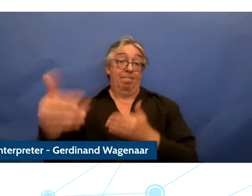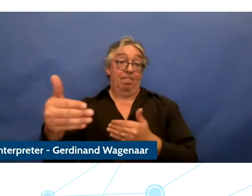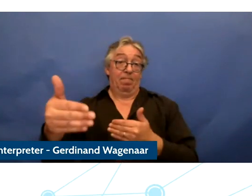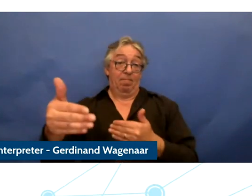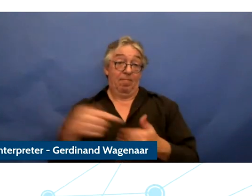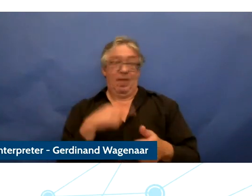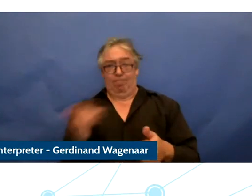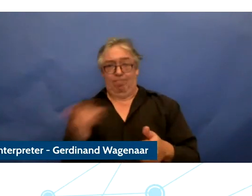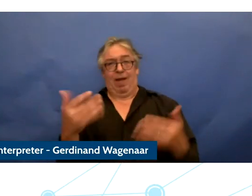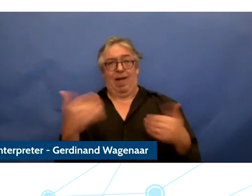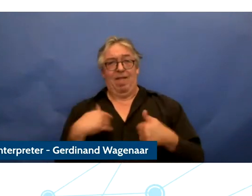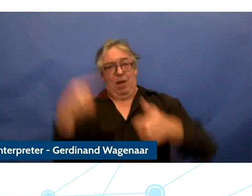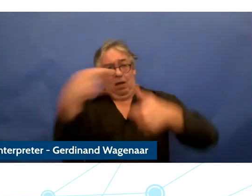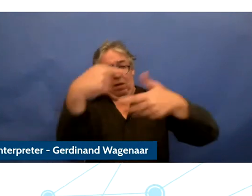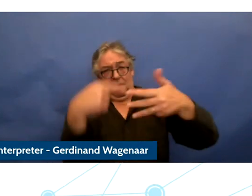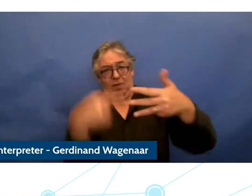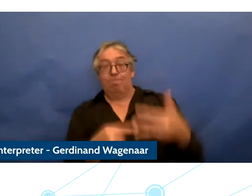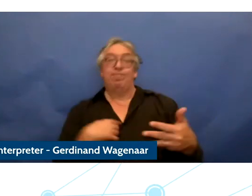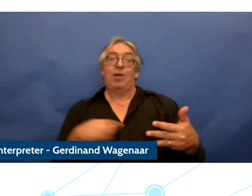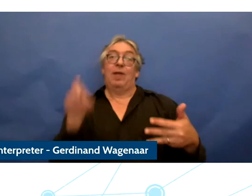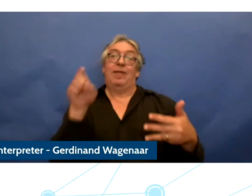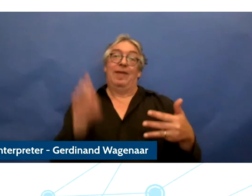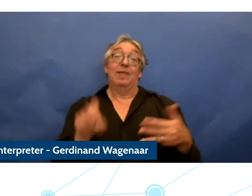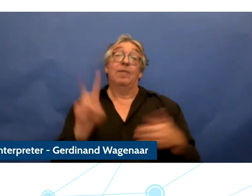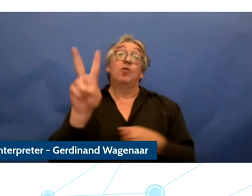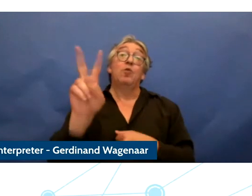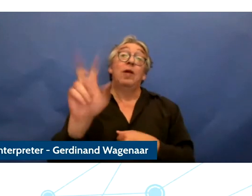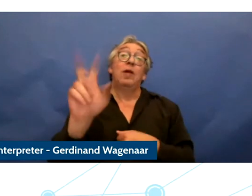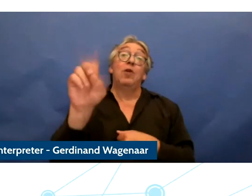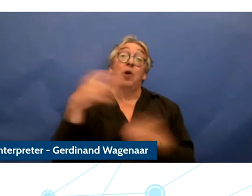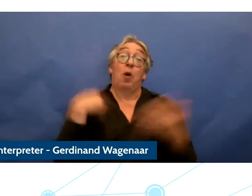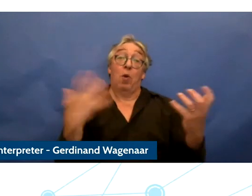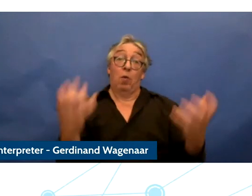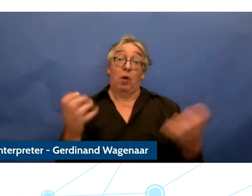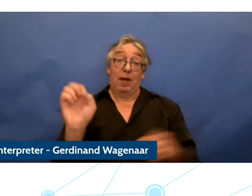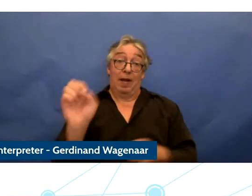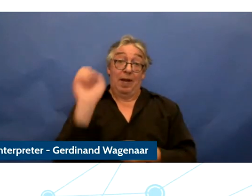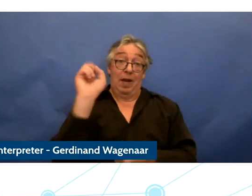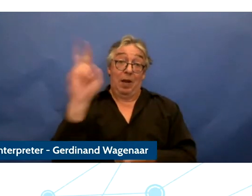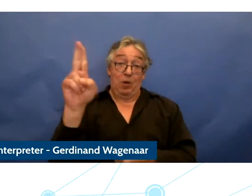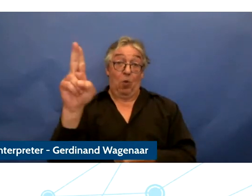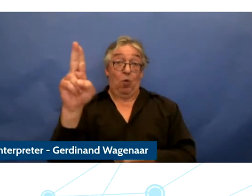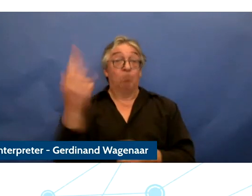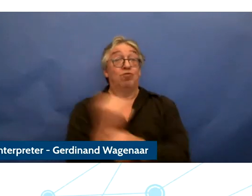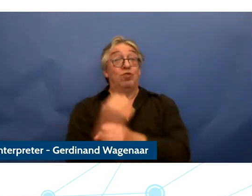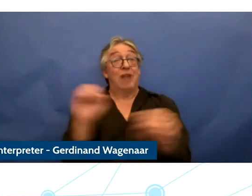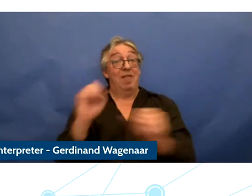successful digital transformation of Europe by 2030 and recognize of the the